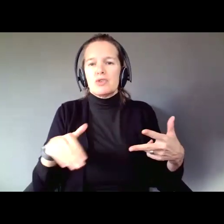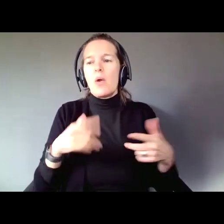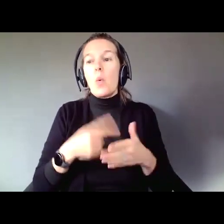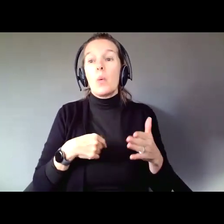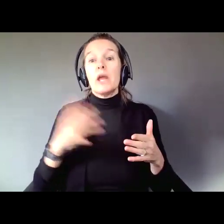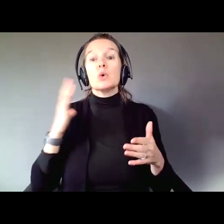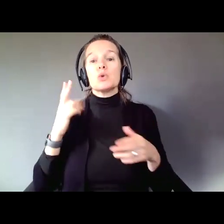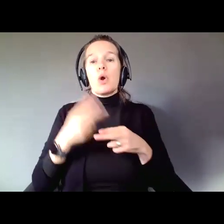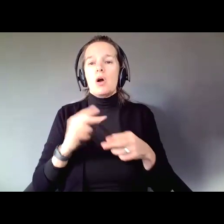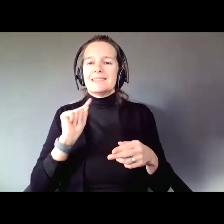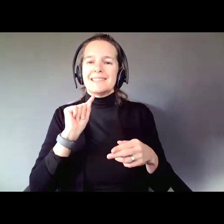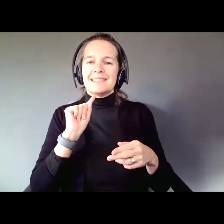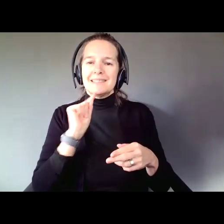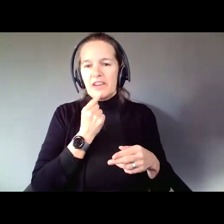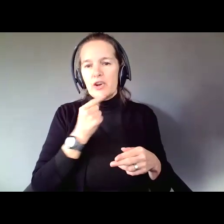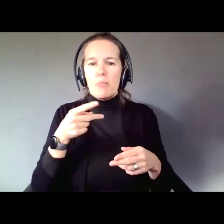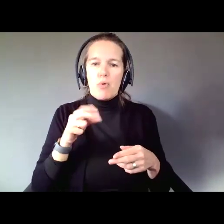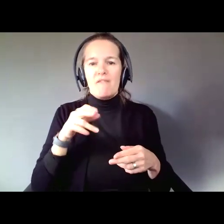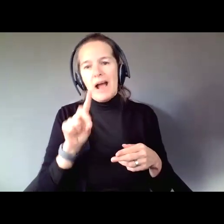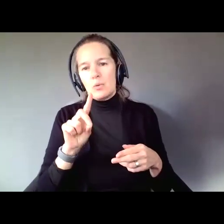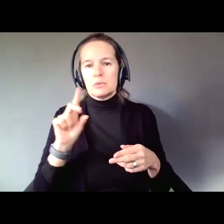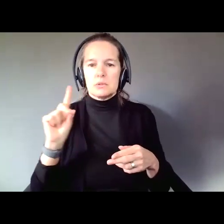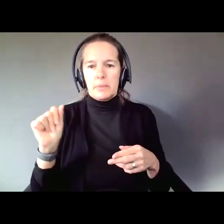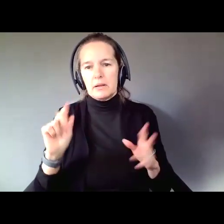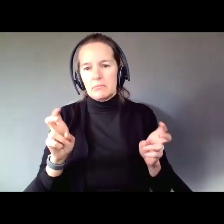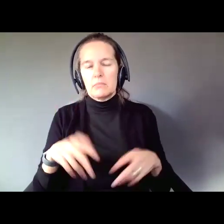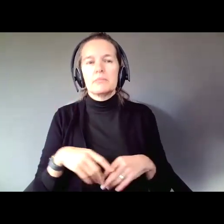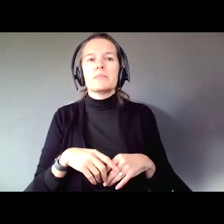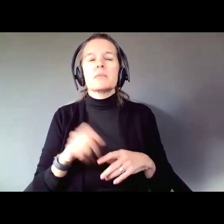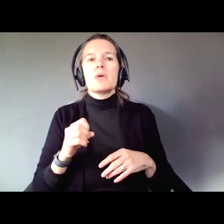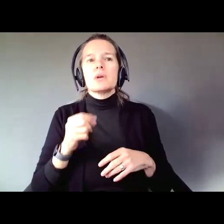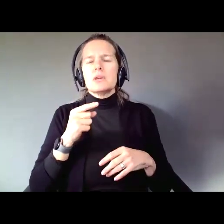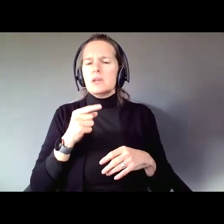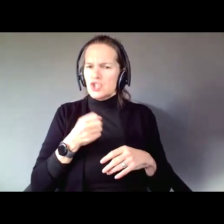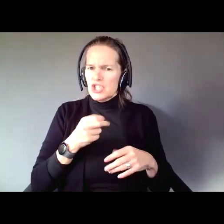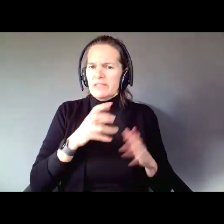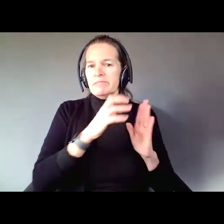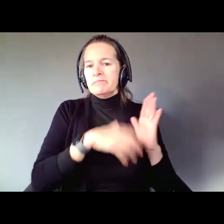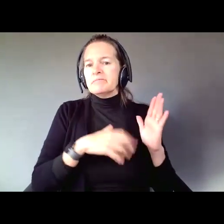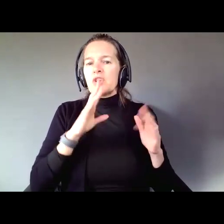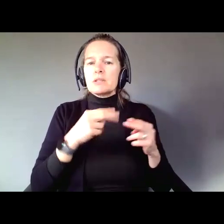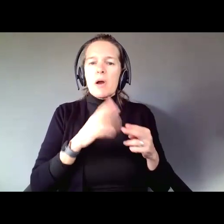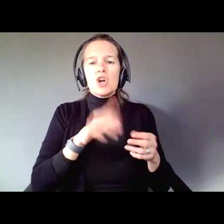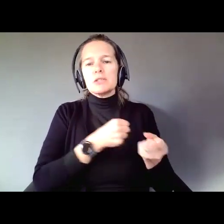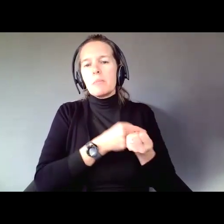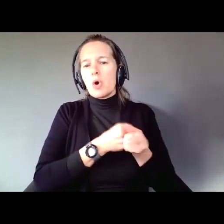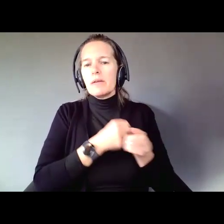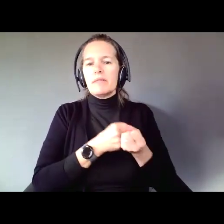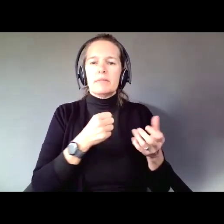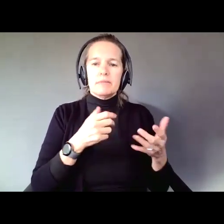profound disabilities. And what she does in the entire first part is she talks about her supported decision making journey with them. How she put together teams and how she worked with them.